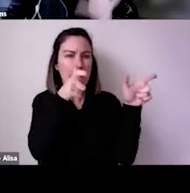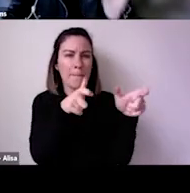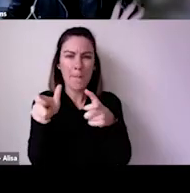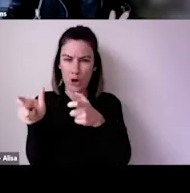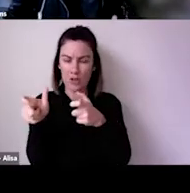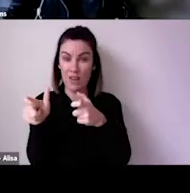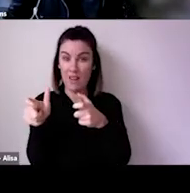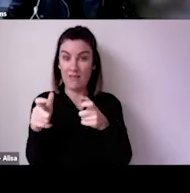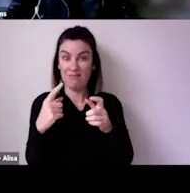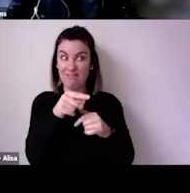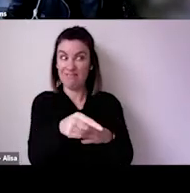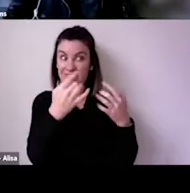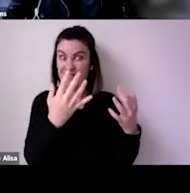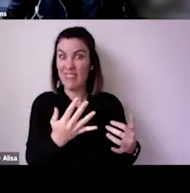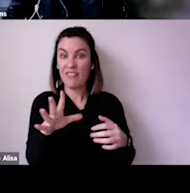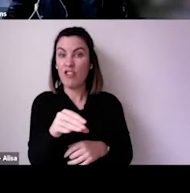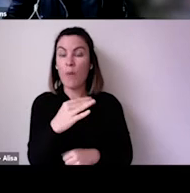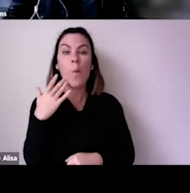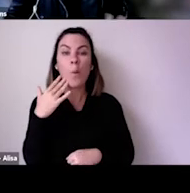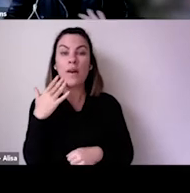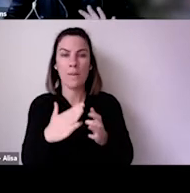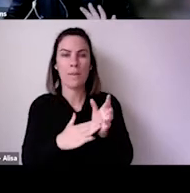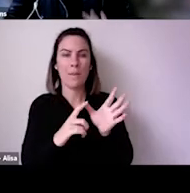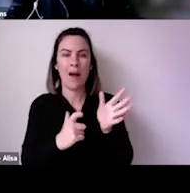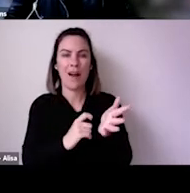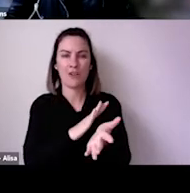Oh, my God. We're just going to have a really interesting conversation.